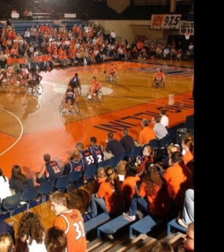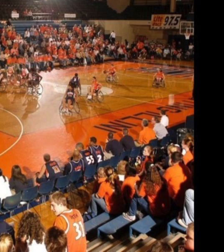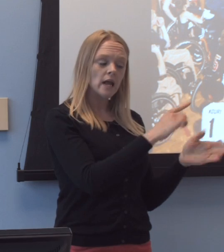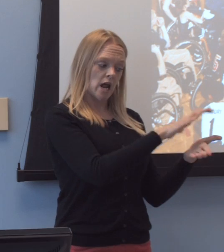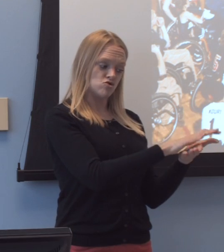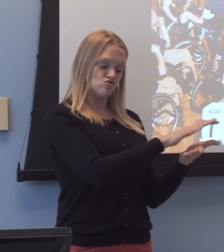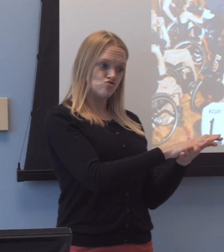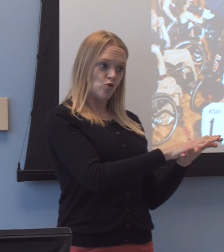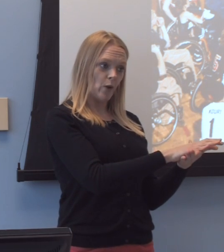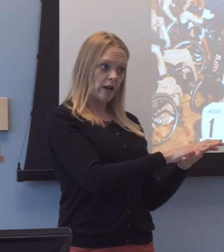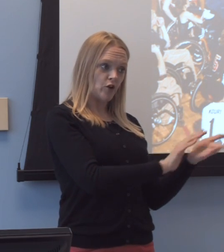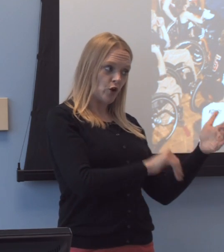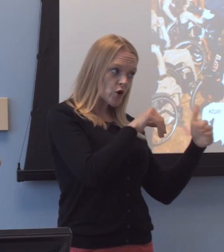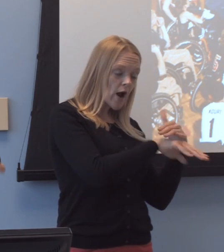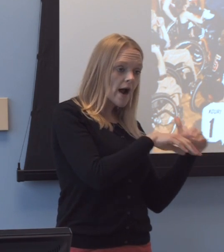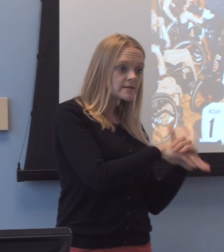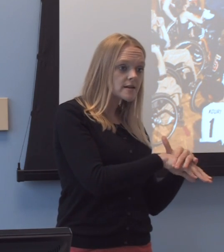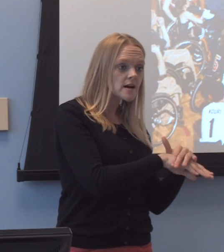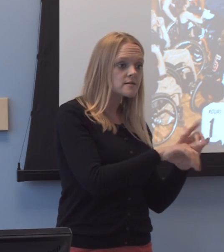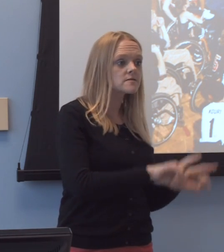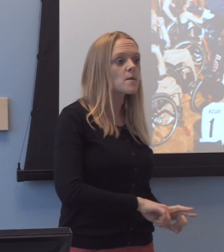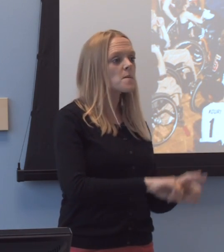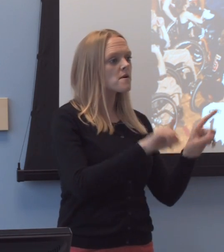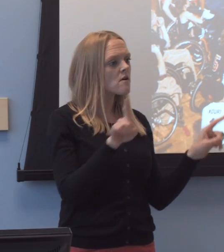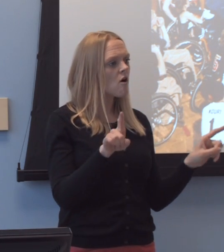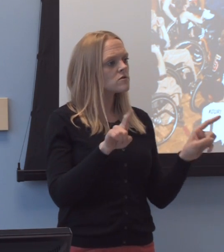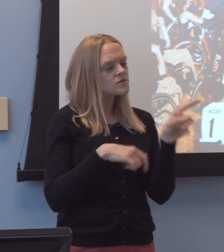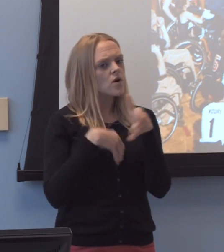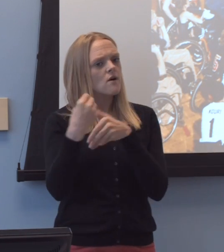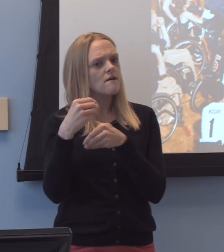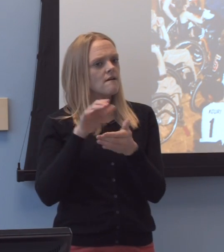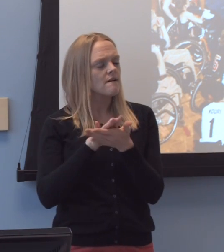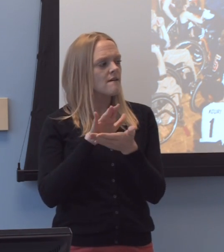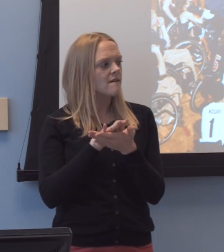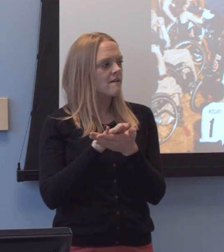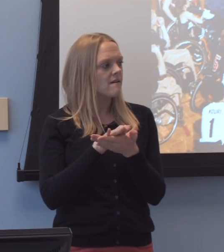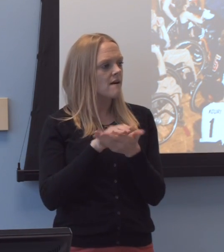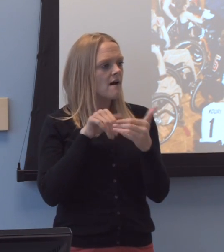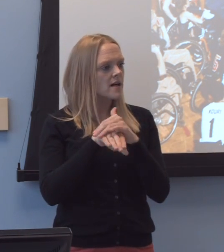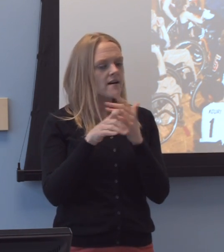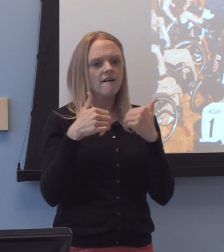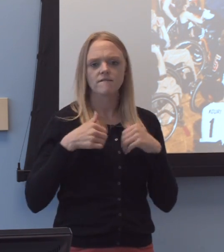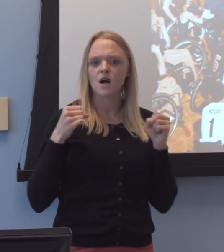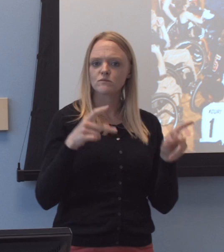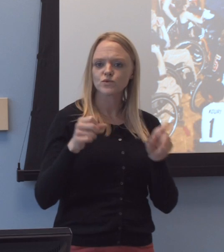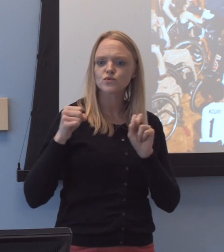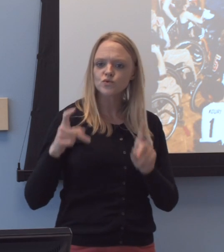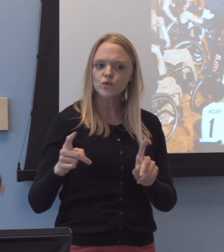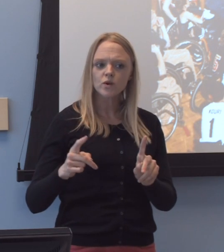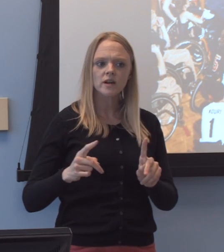but that also we are concerned about co-curricular access of students, that they have opportunities to flourish and to grow